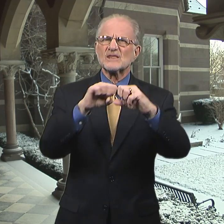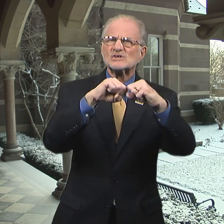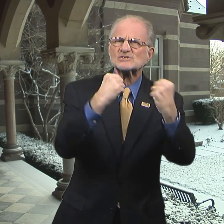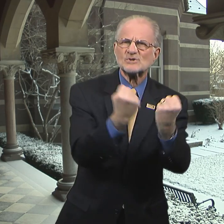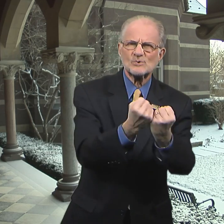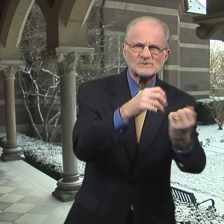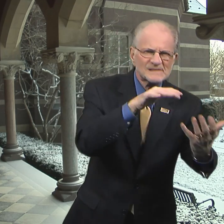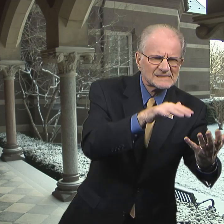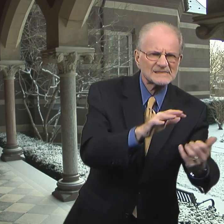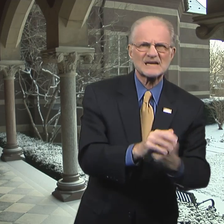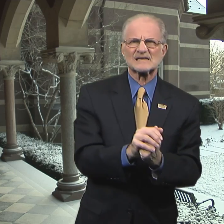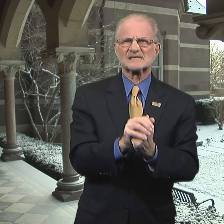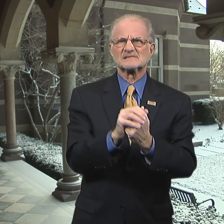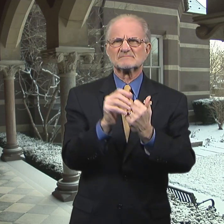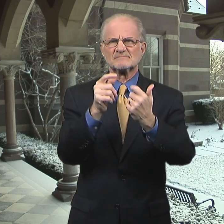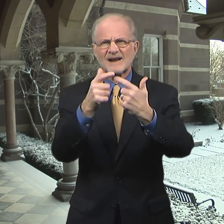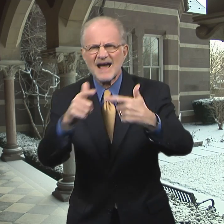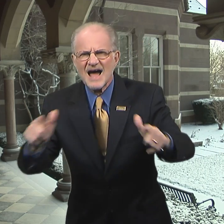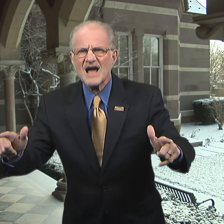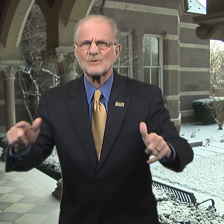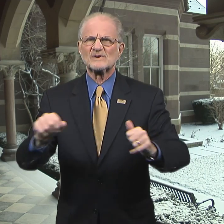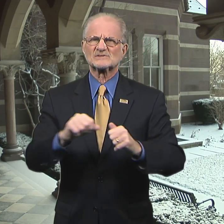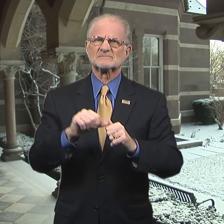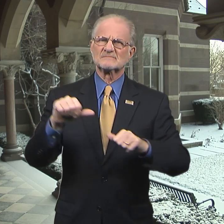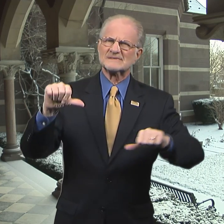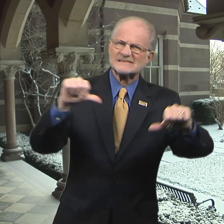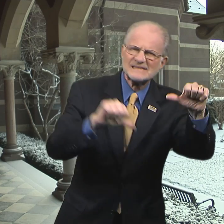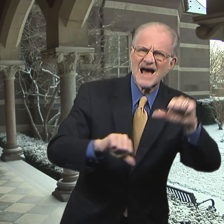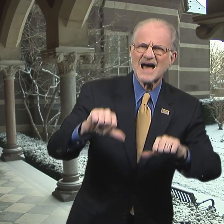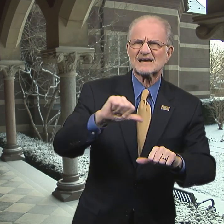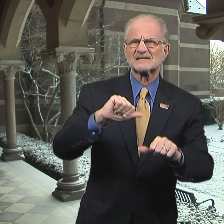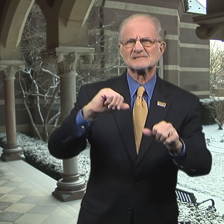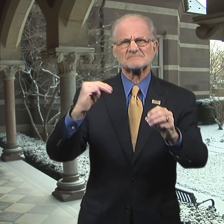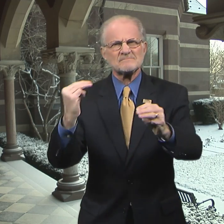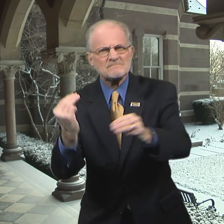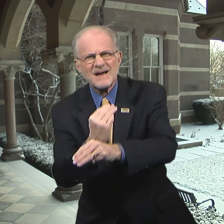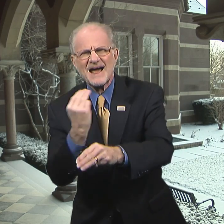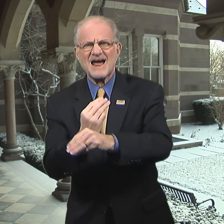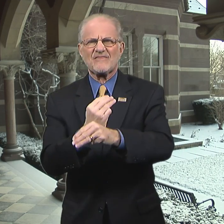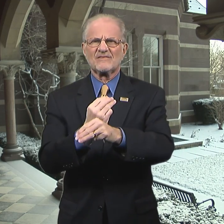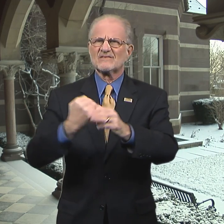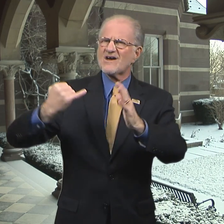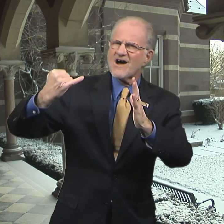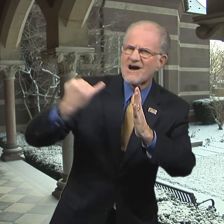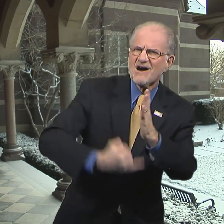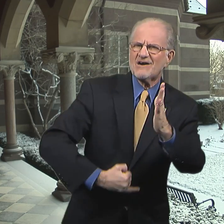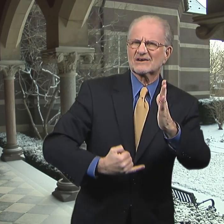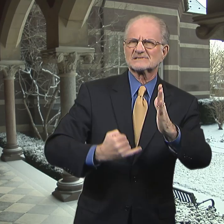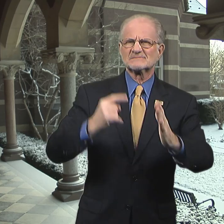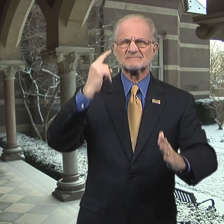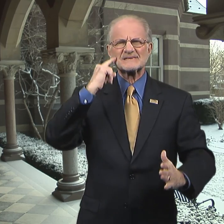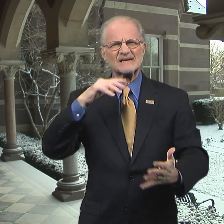social studies, language, science, math, the arts,